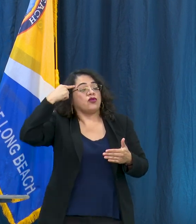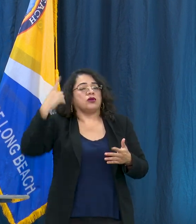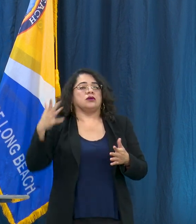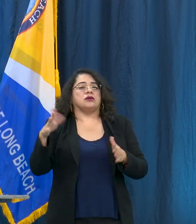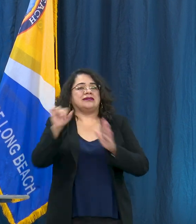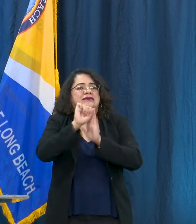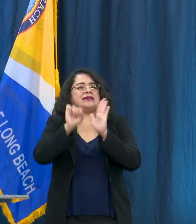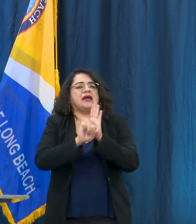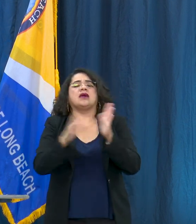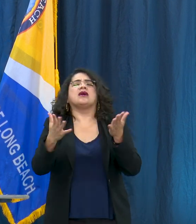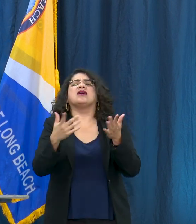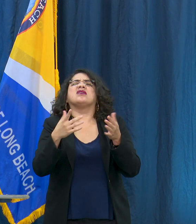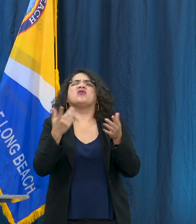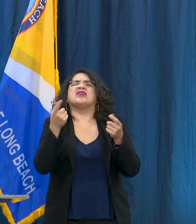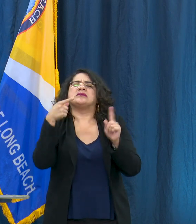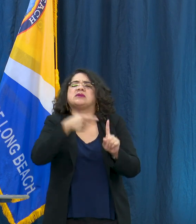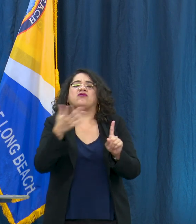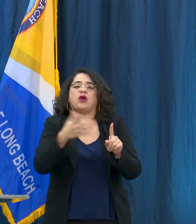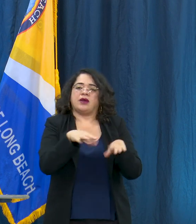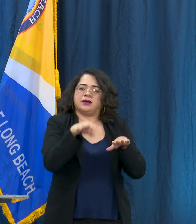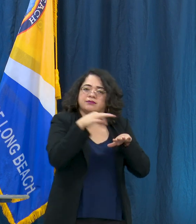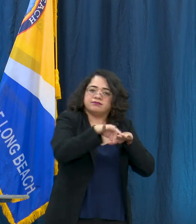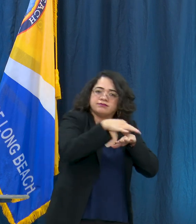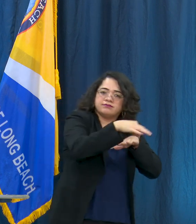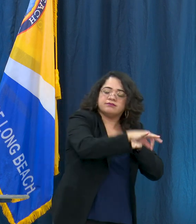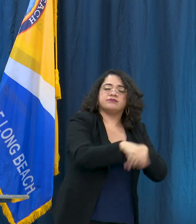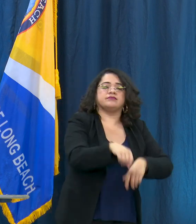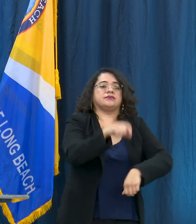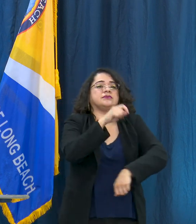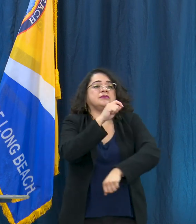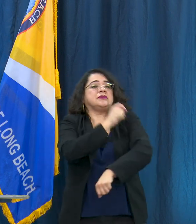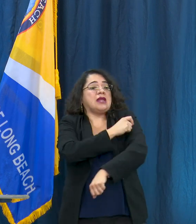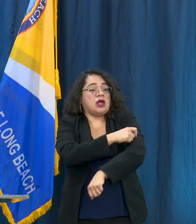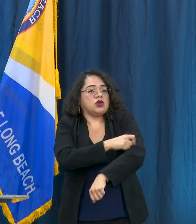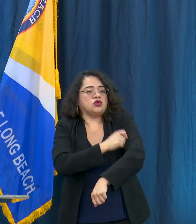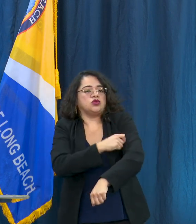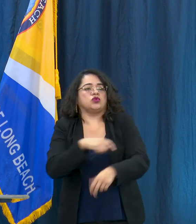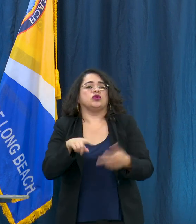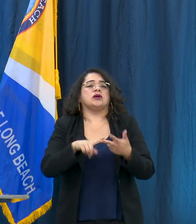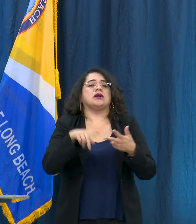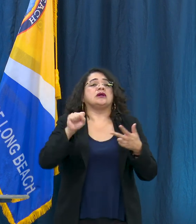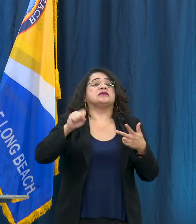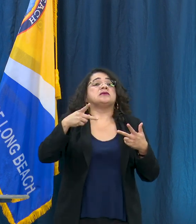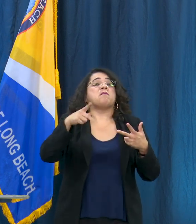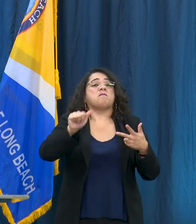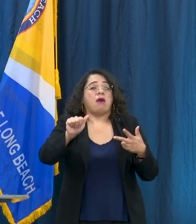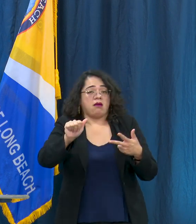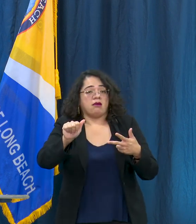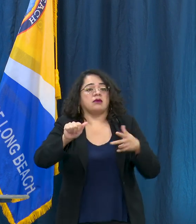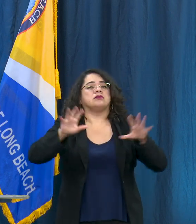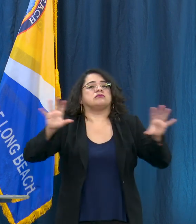for example for nail salons, tattoo shops, spas and massage businesses, you're